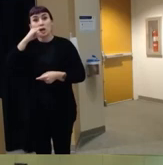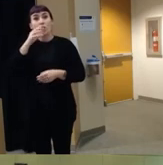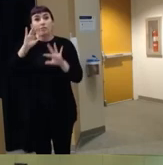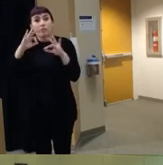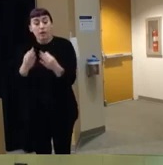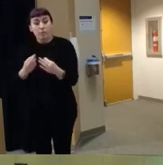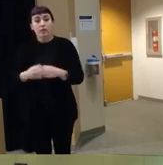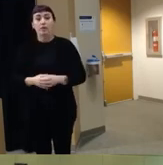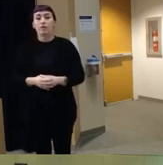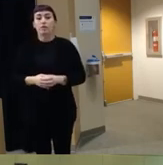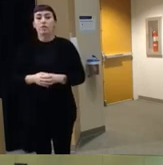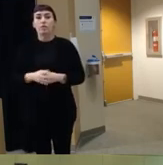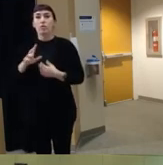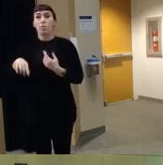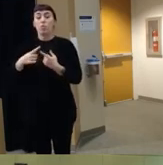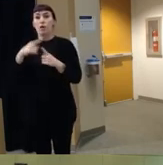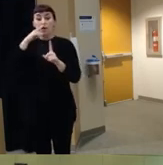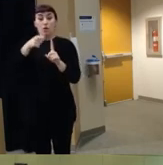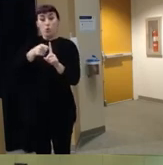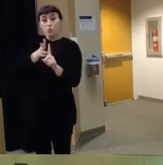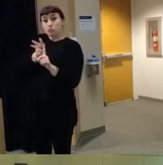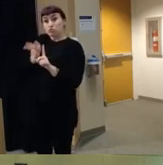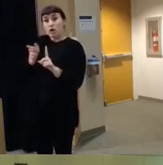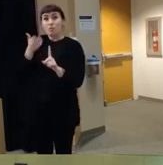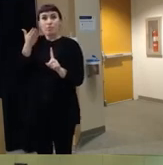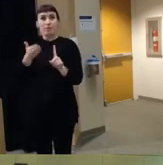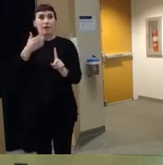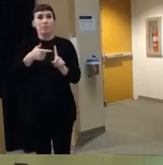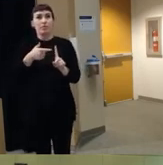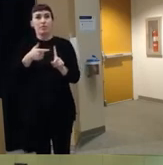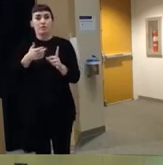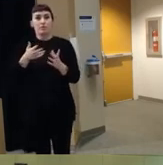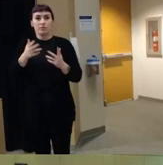um when you have a child who shot the gun but may be physically unharmed right so these children